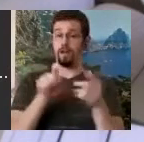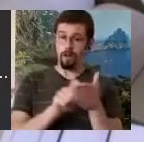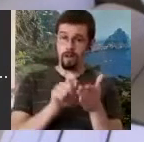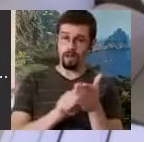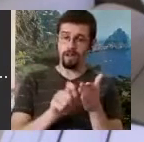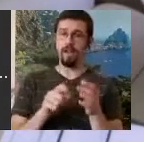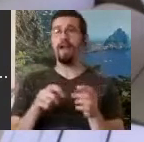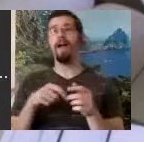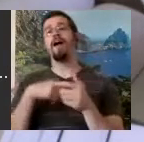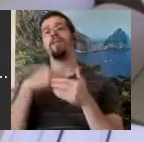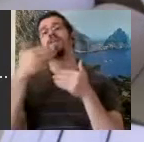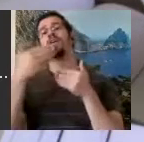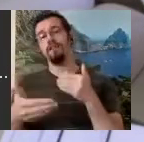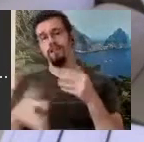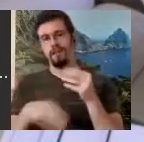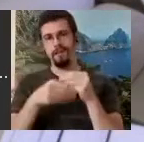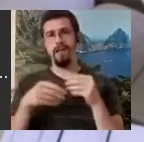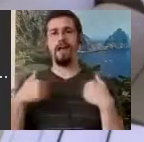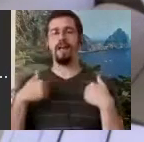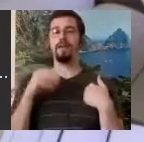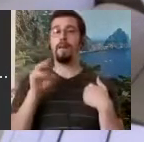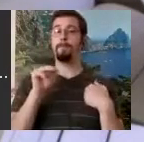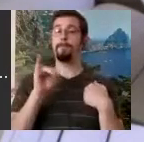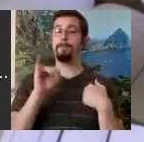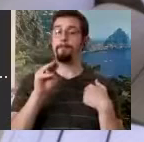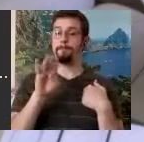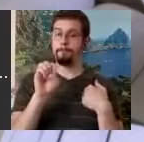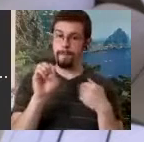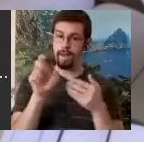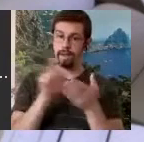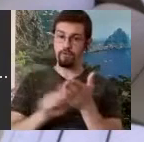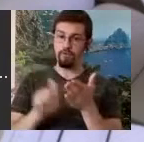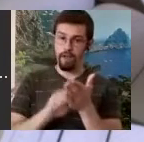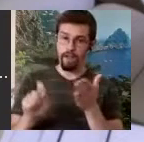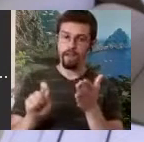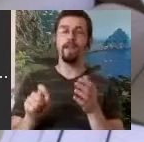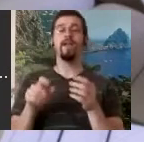called Mime Writing and we also had SportsWriting. We've even written